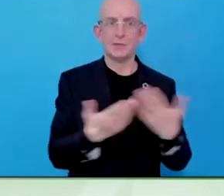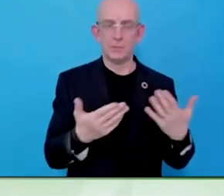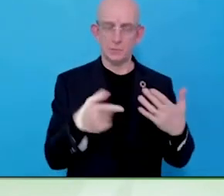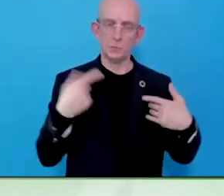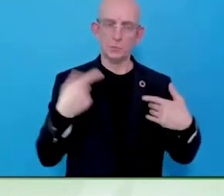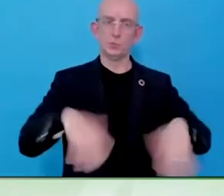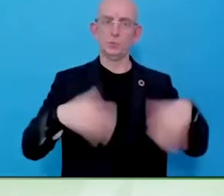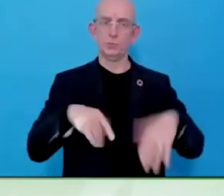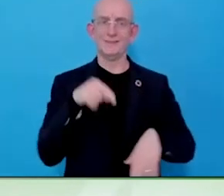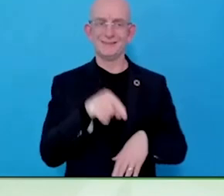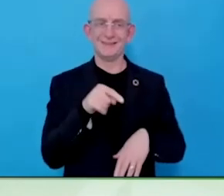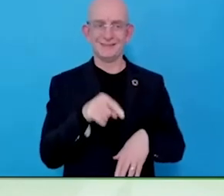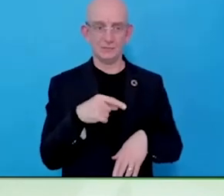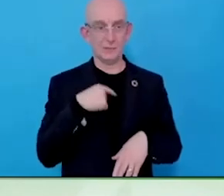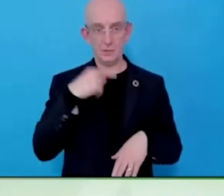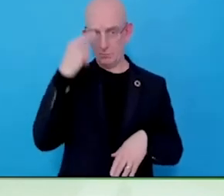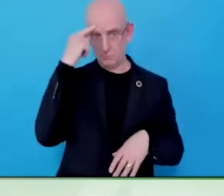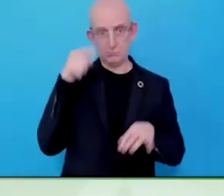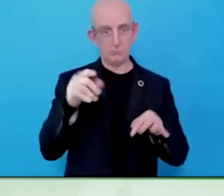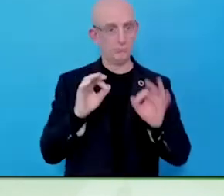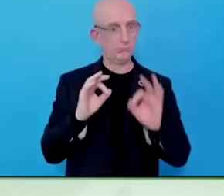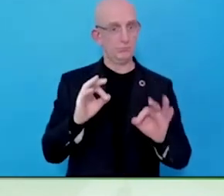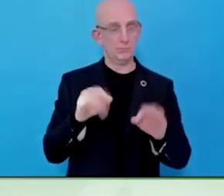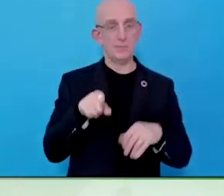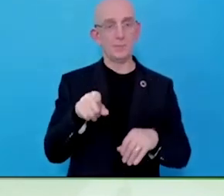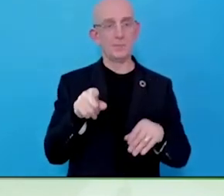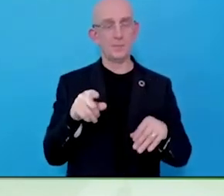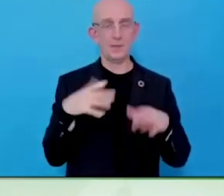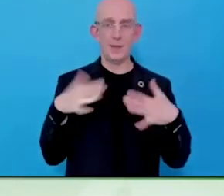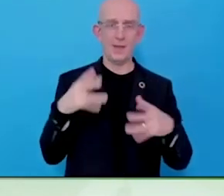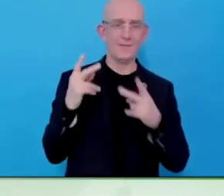have is real expertise in the disability community on how to